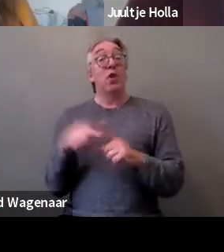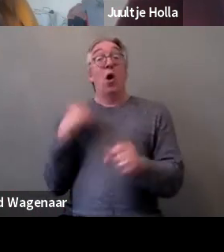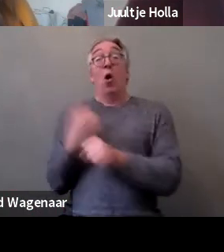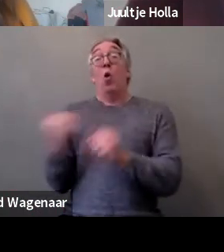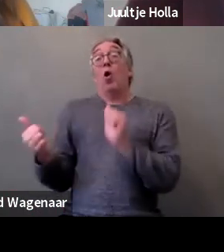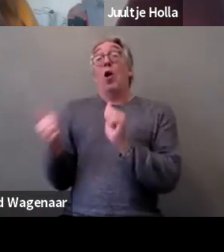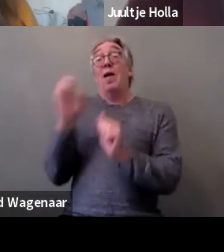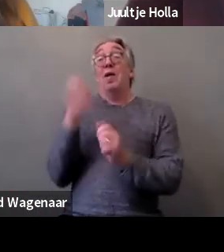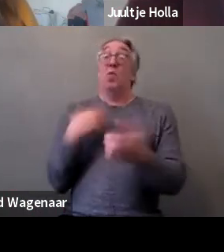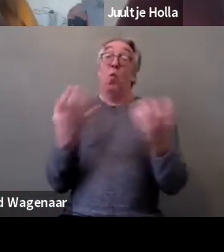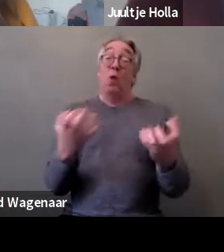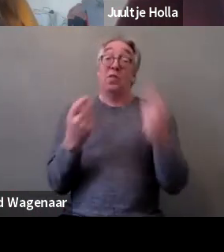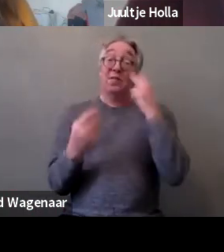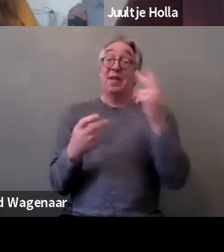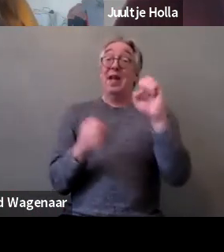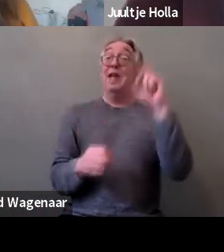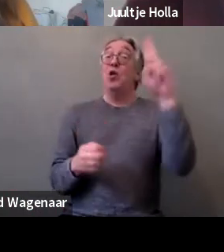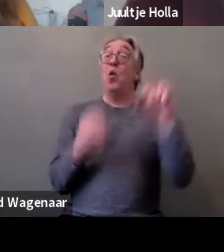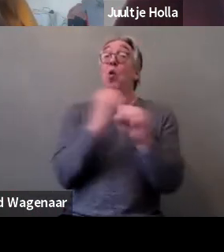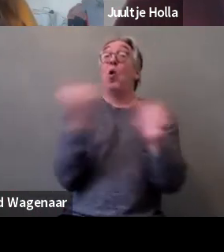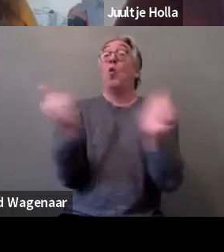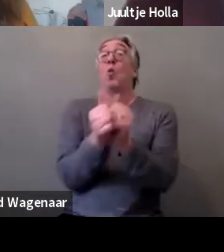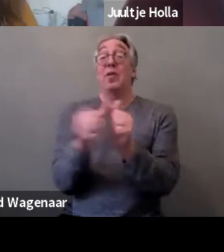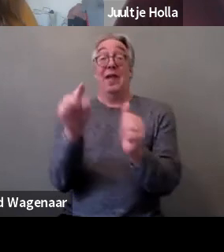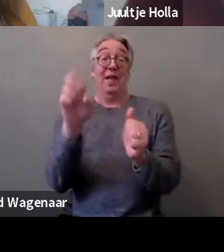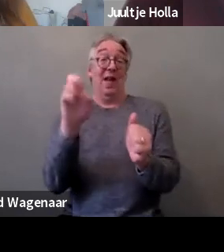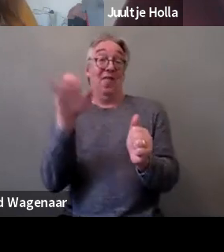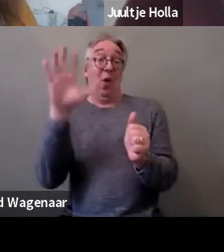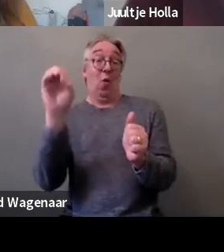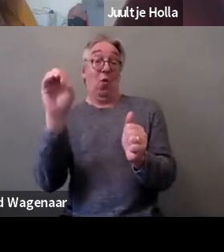You’ll see in the chat all the links on the Convention,